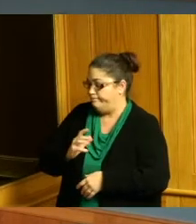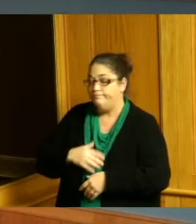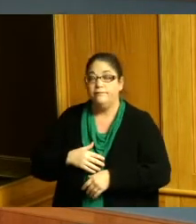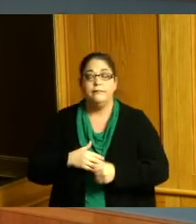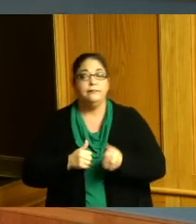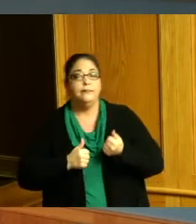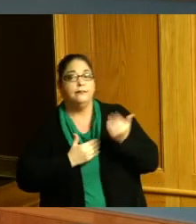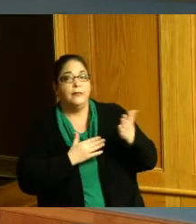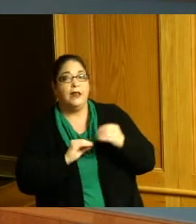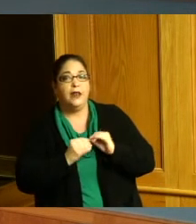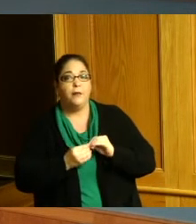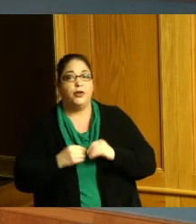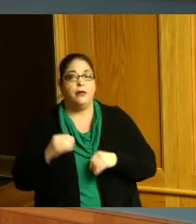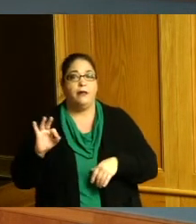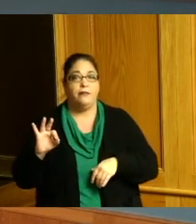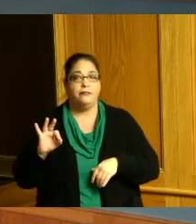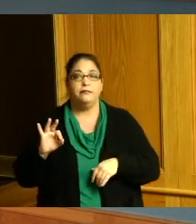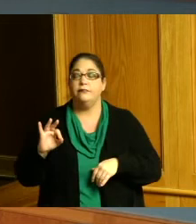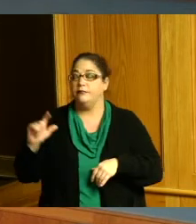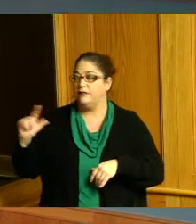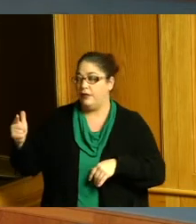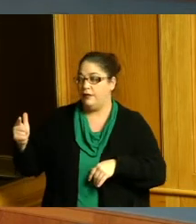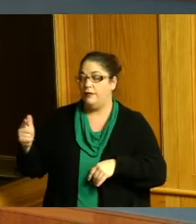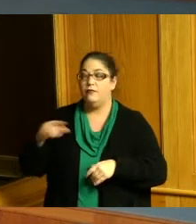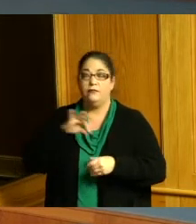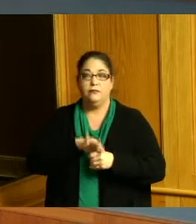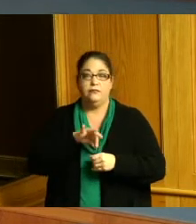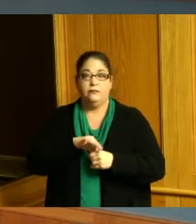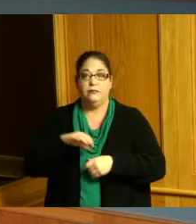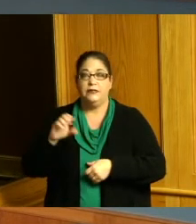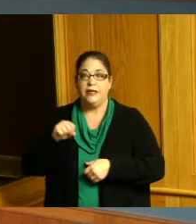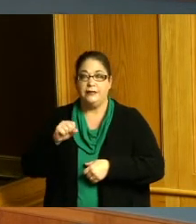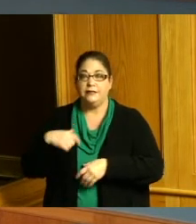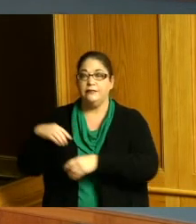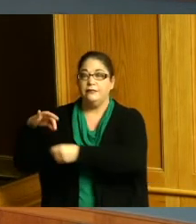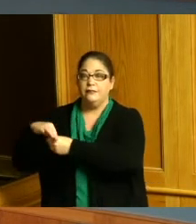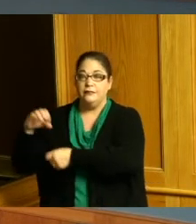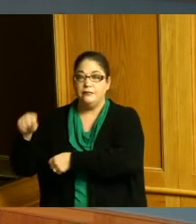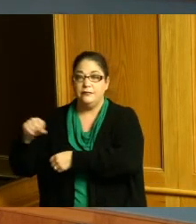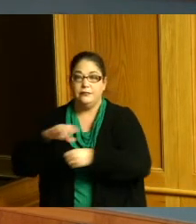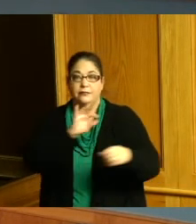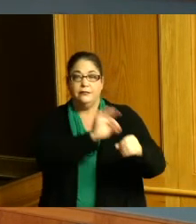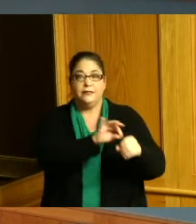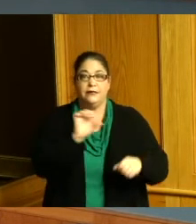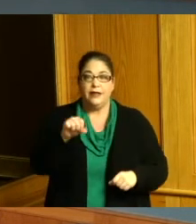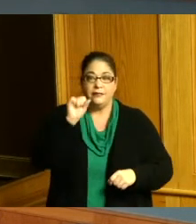number nine second Commissioner Summerow Dumas yes Commissioner Reece yeah Commissioner yes thank you